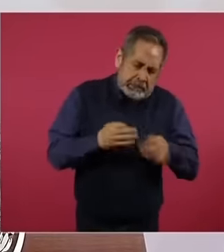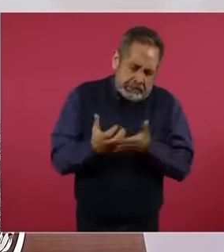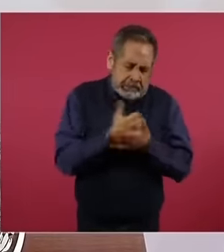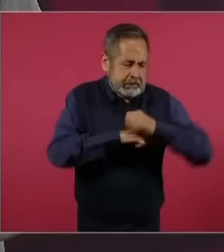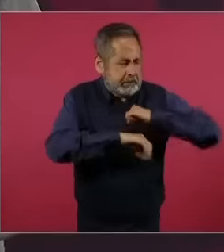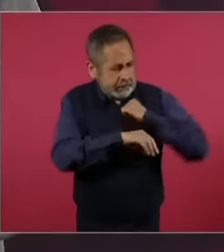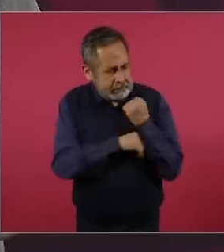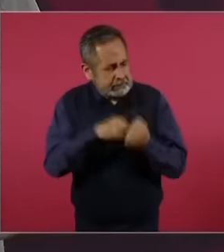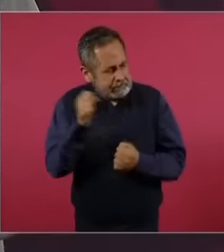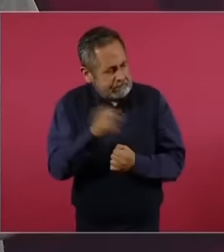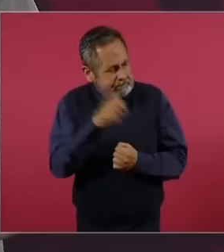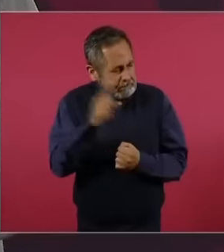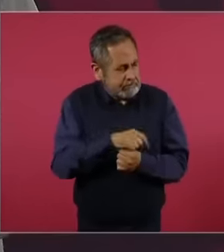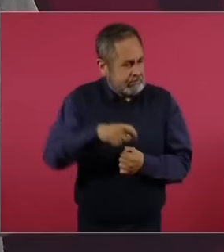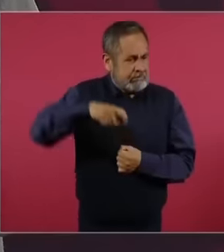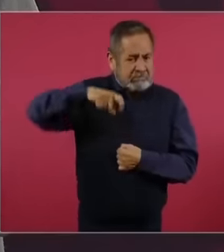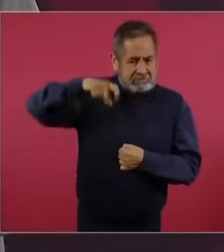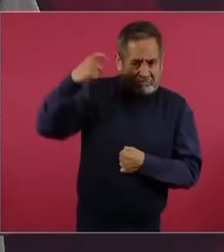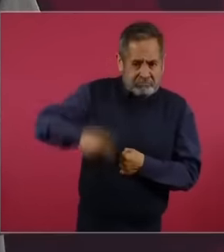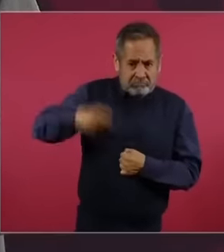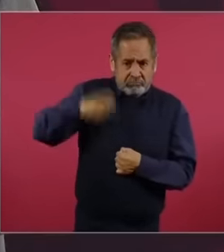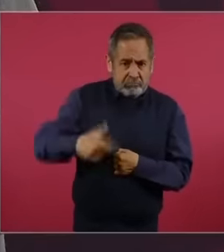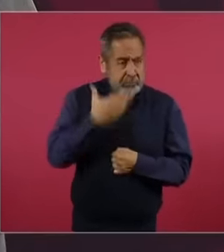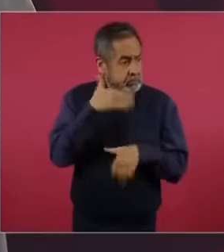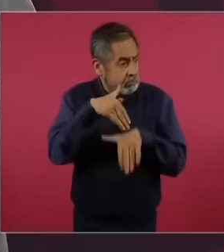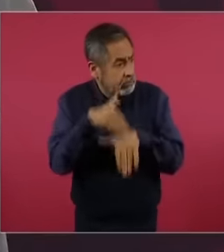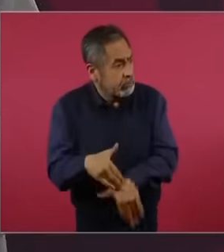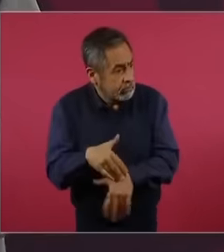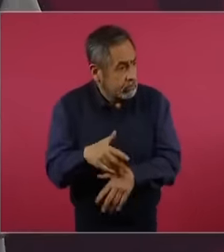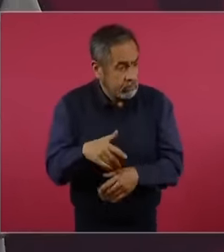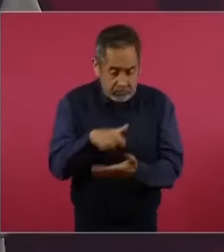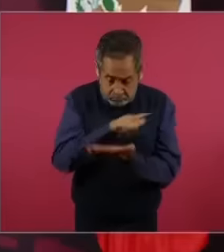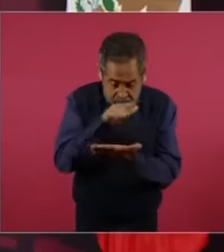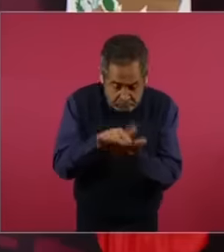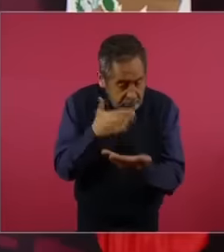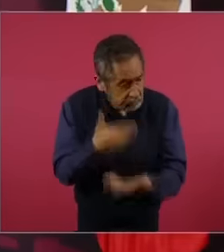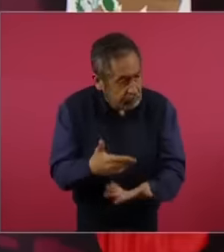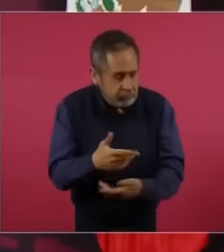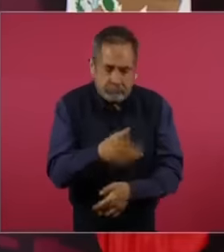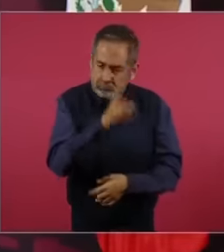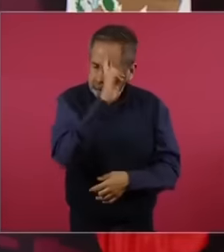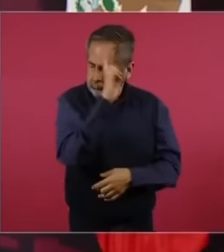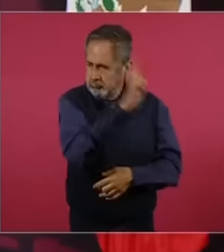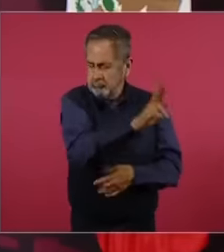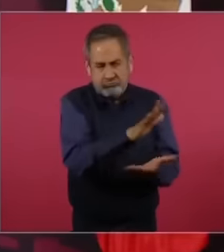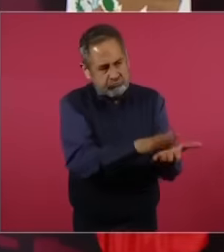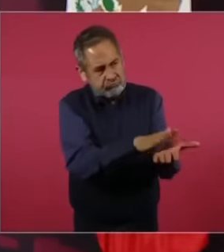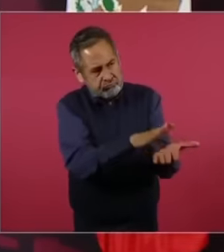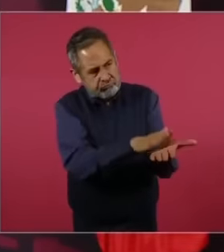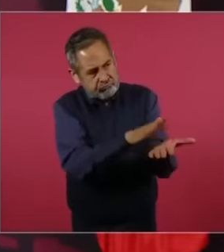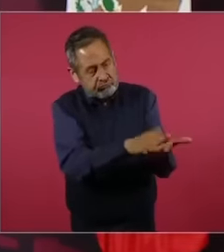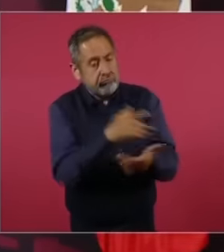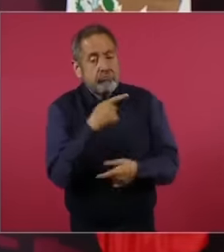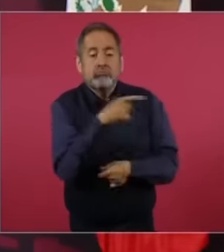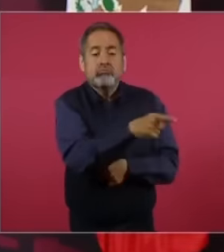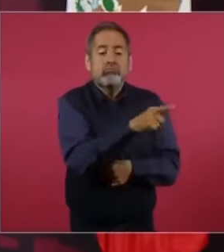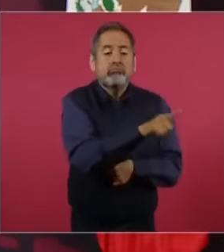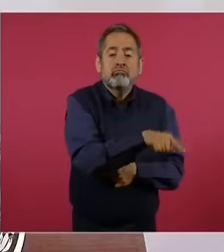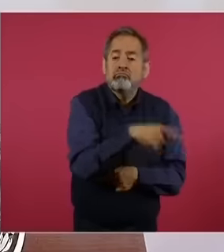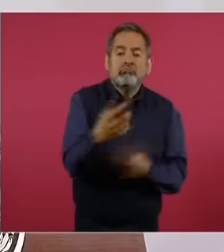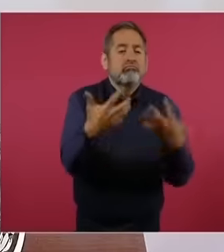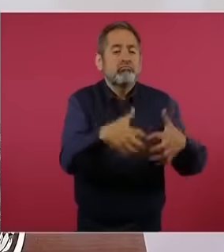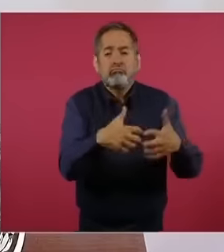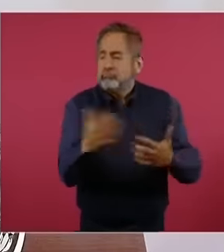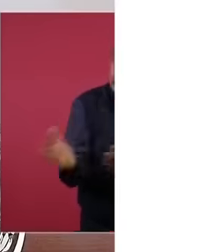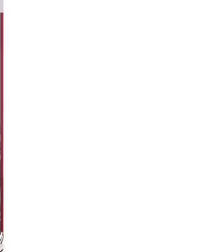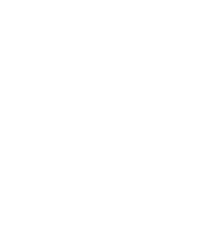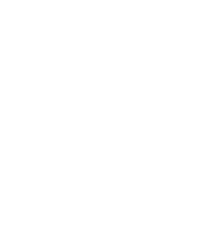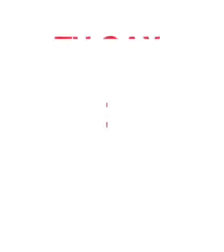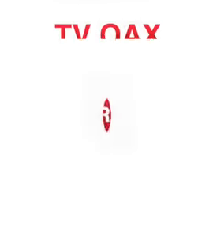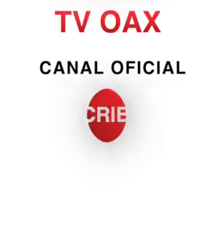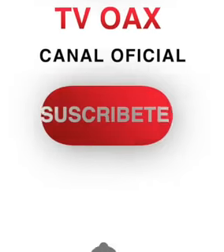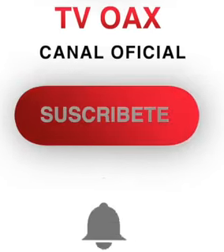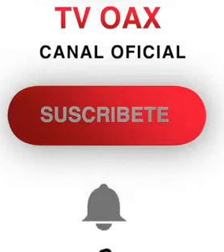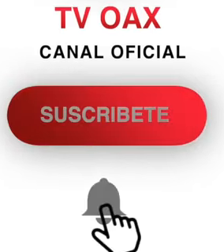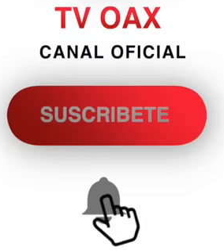with work in accordance with the law deserves respect that helps invests takes risks generates